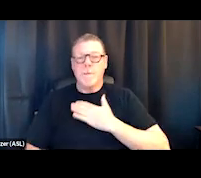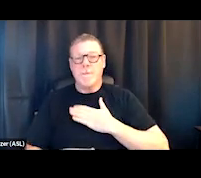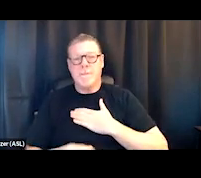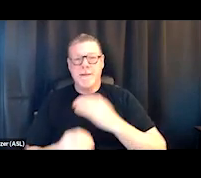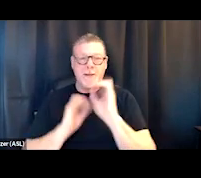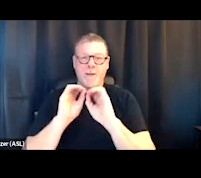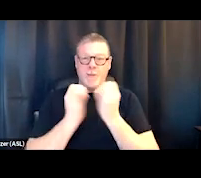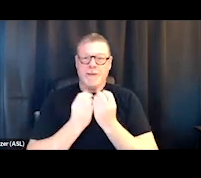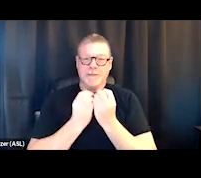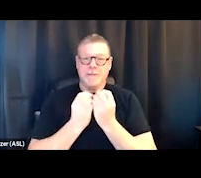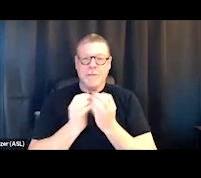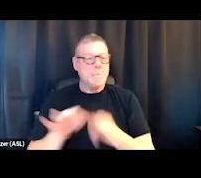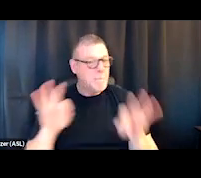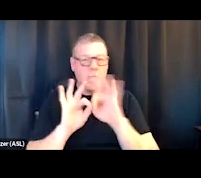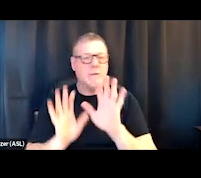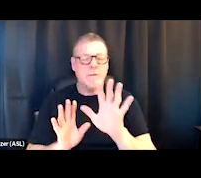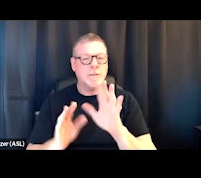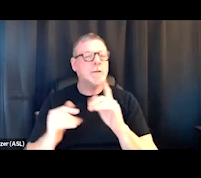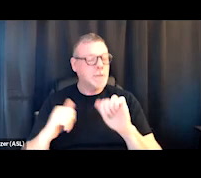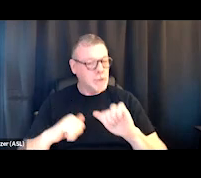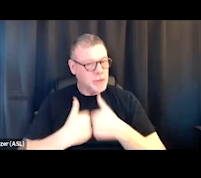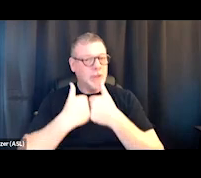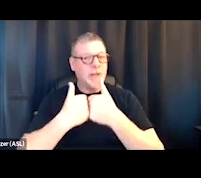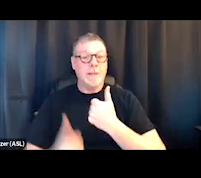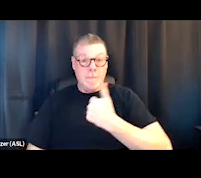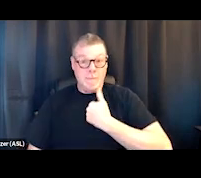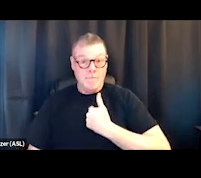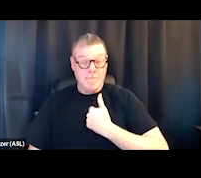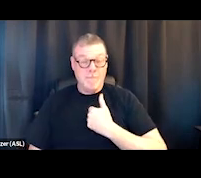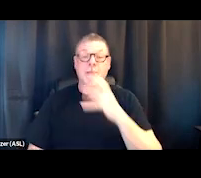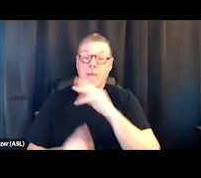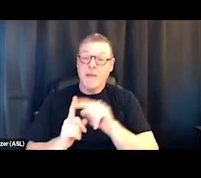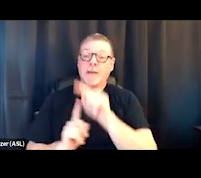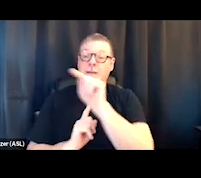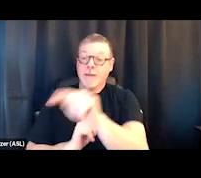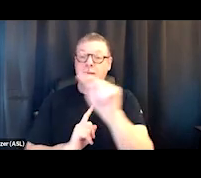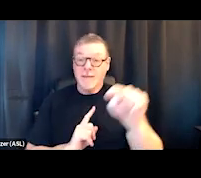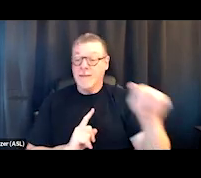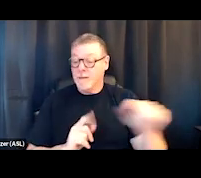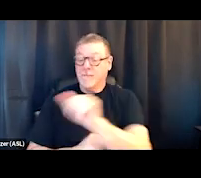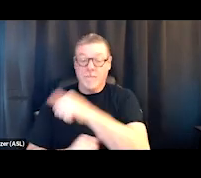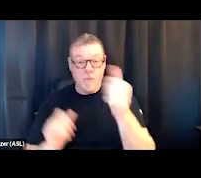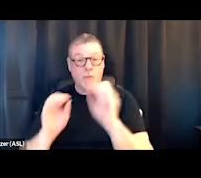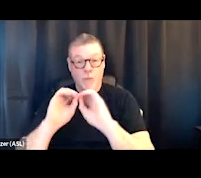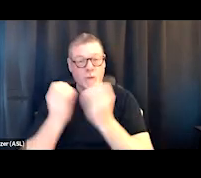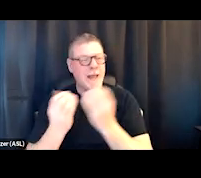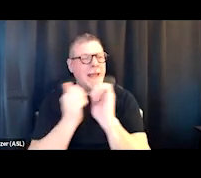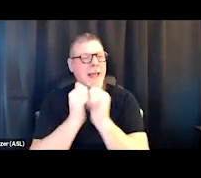And so, you know, constantly challenging myself and other organizations about how are we partnering